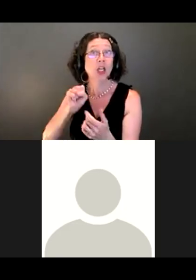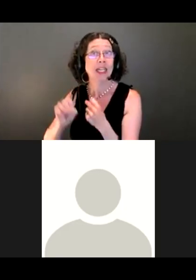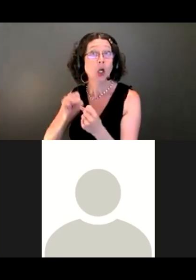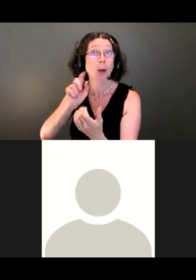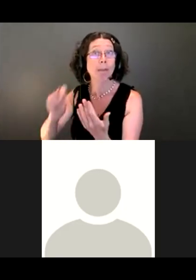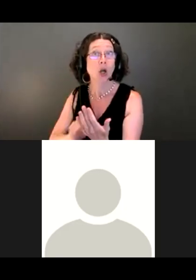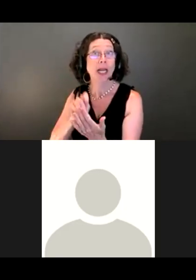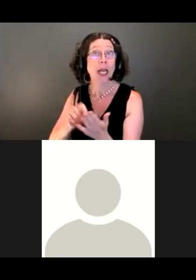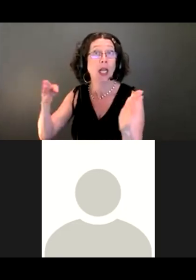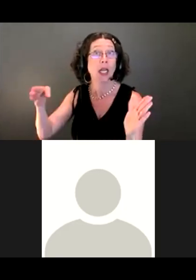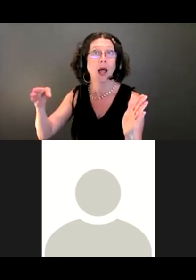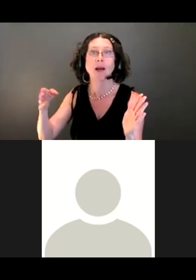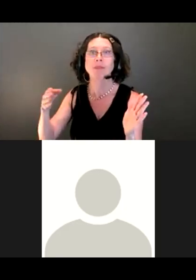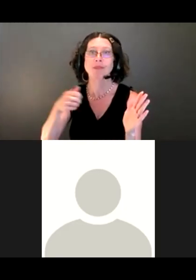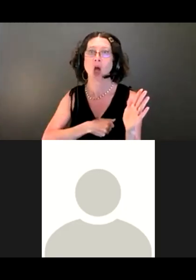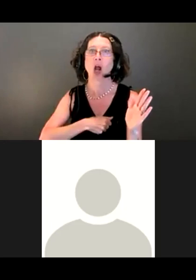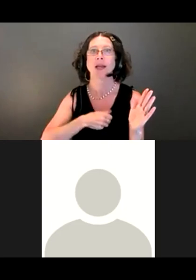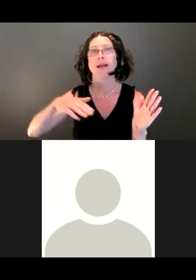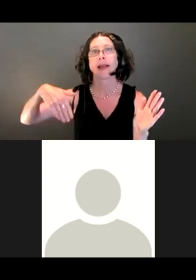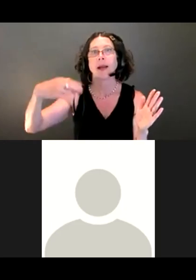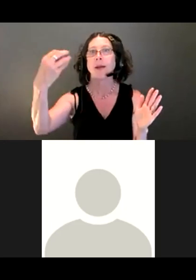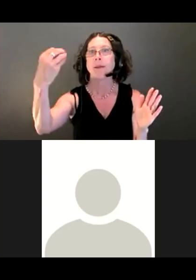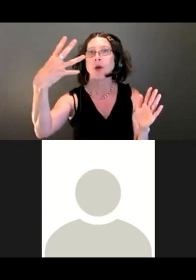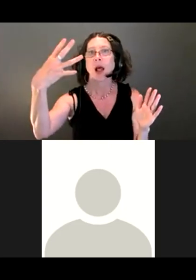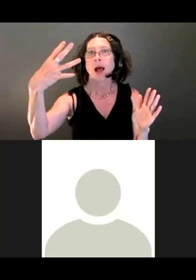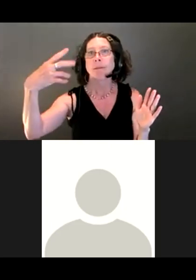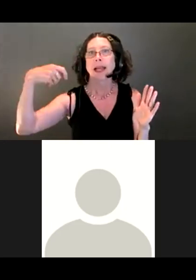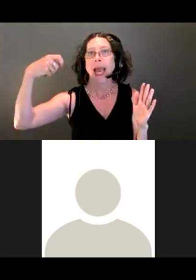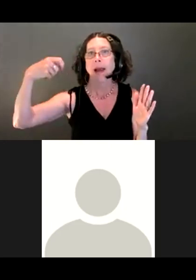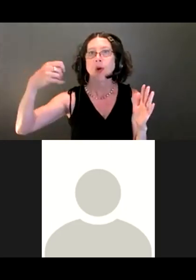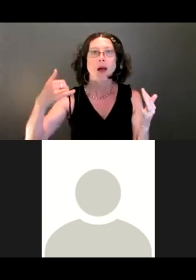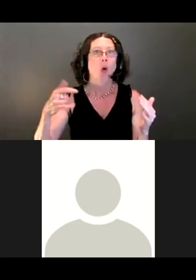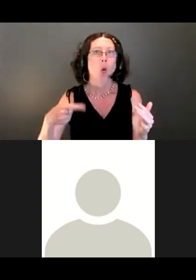I don't have a camera on here. I only have microphone access.